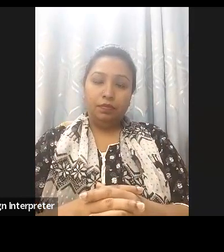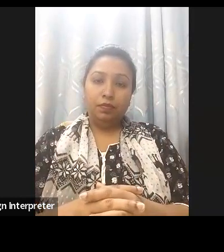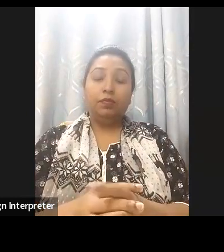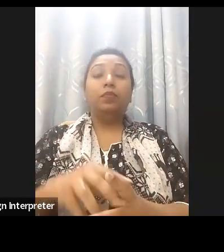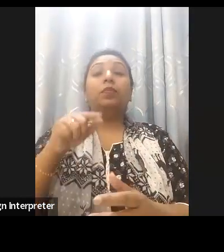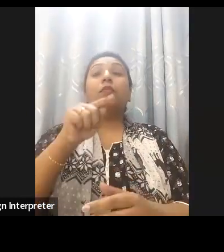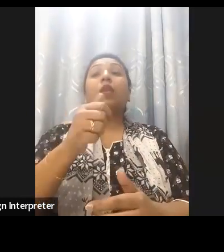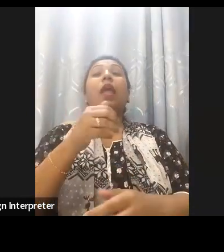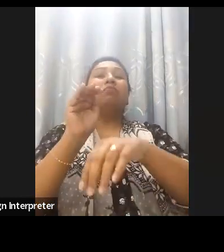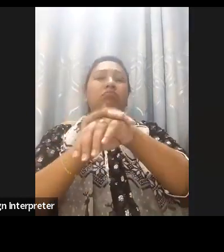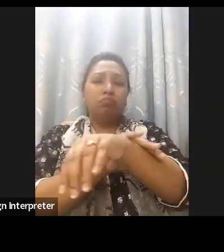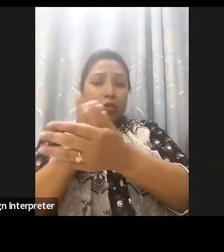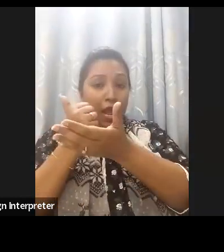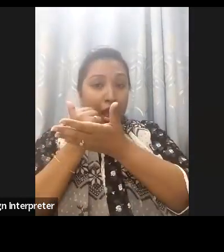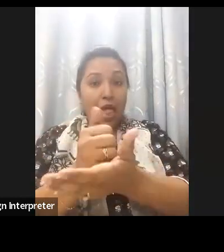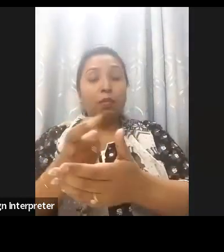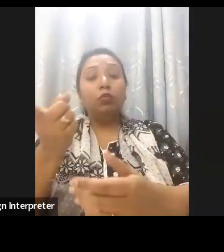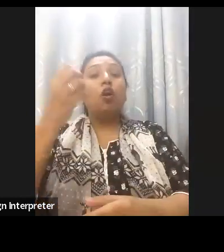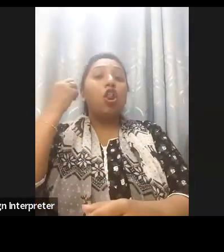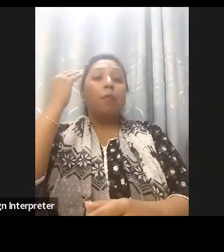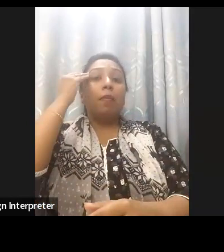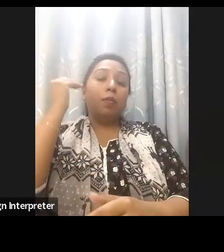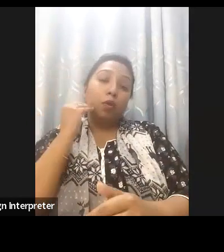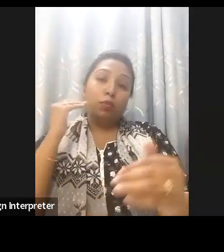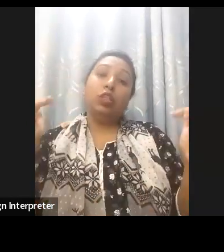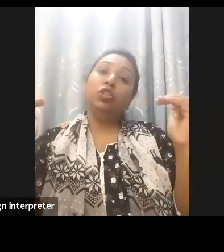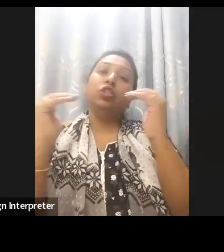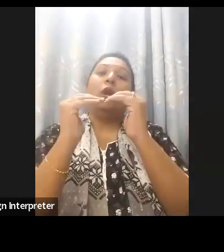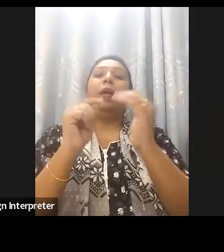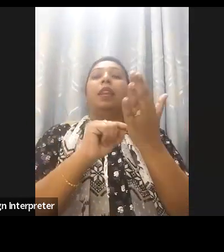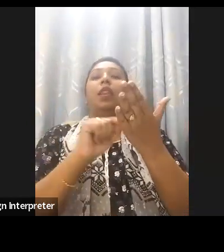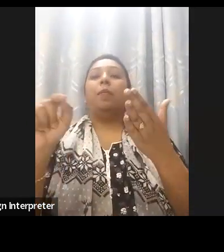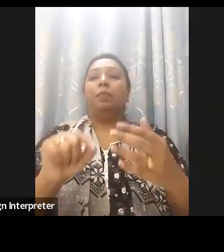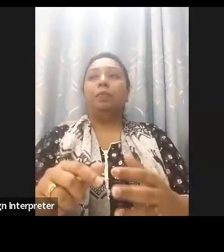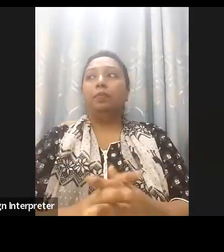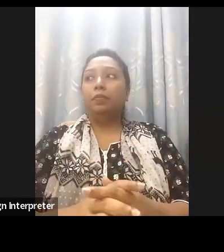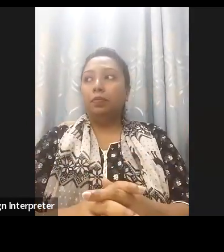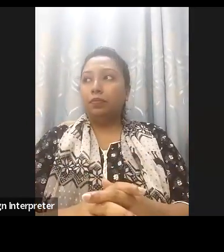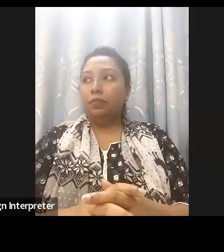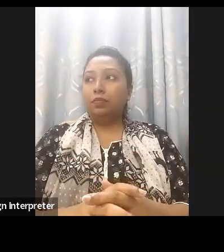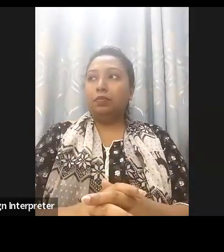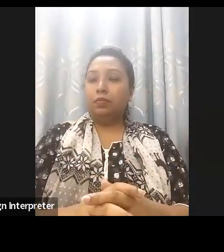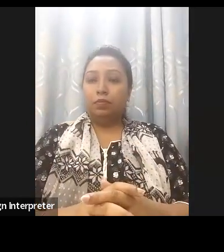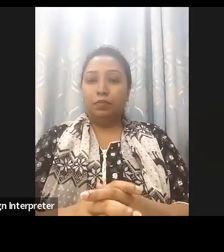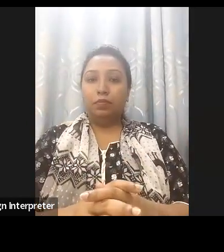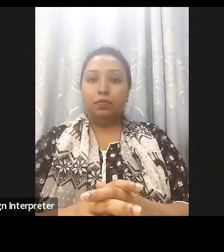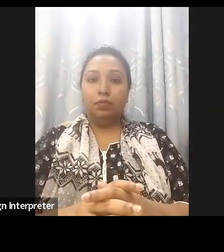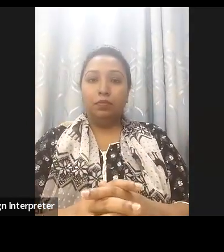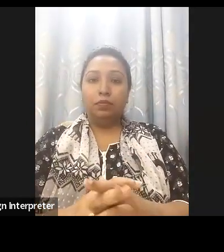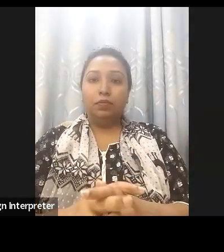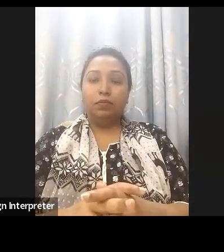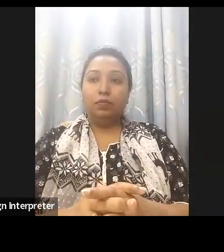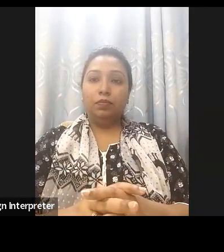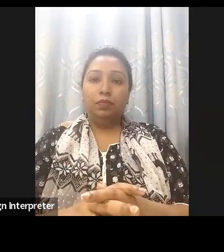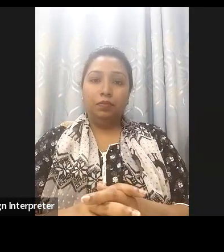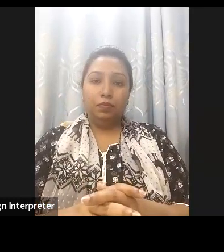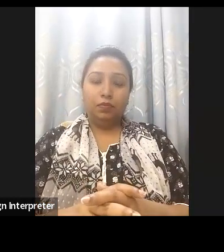if we enable accessible environments they will be able to increase and offer jobs for persons